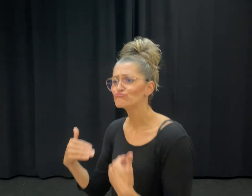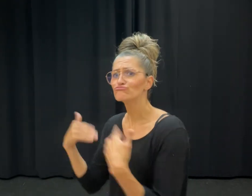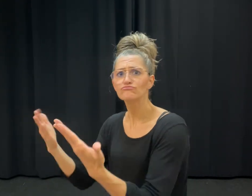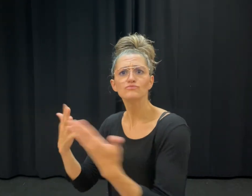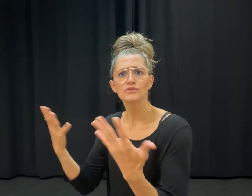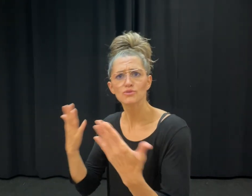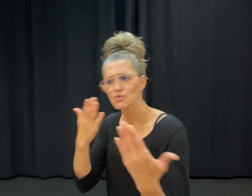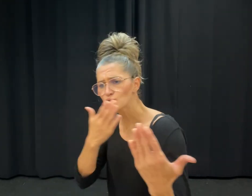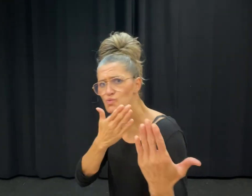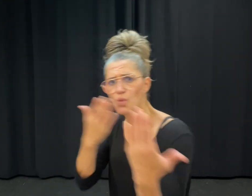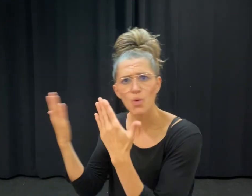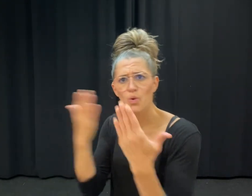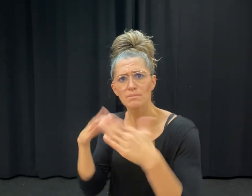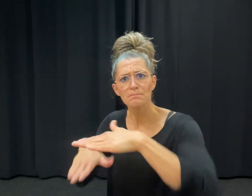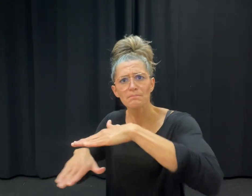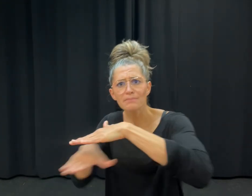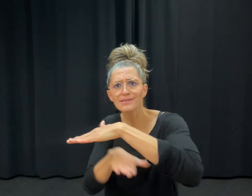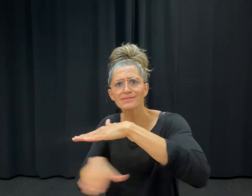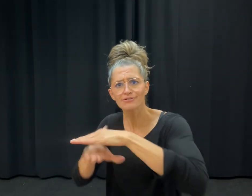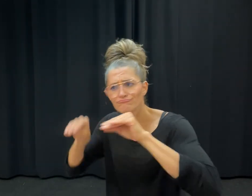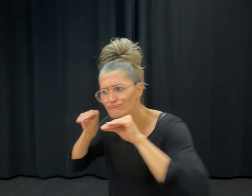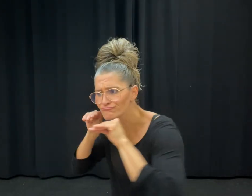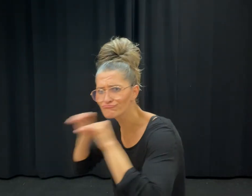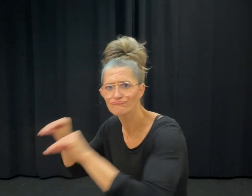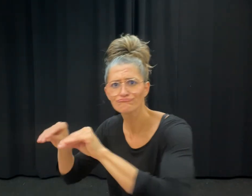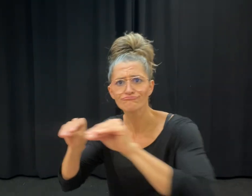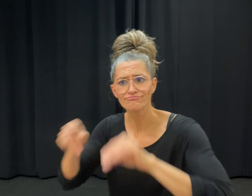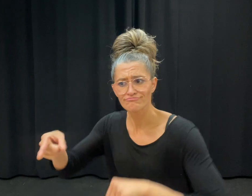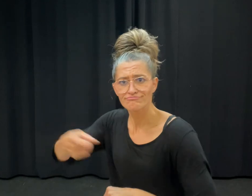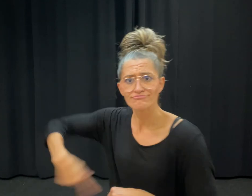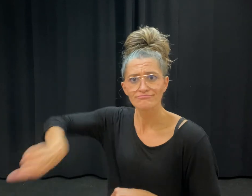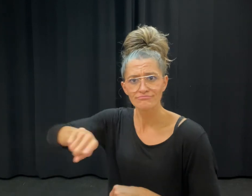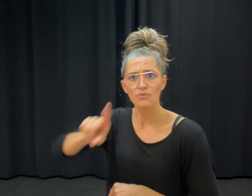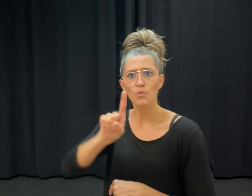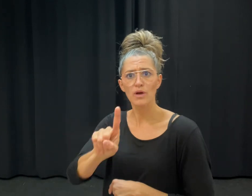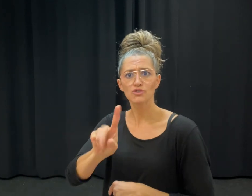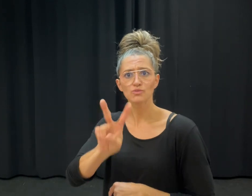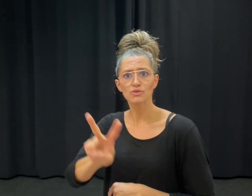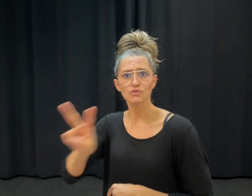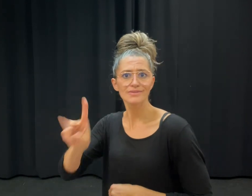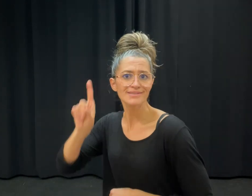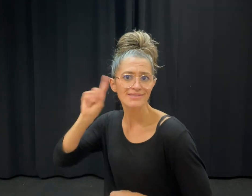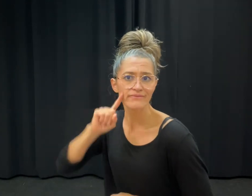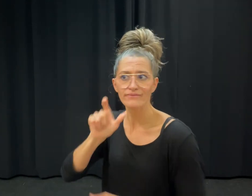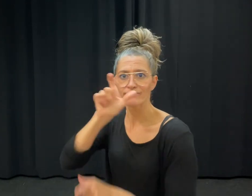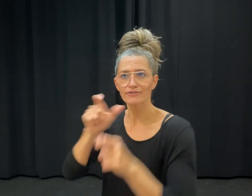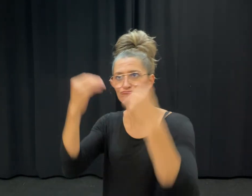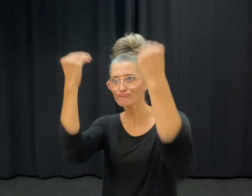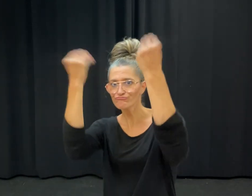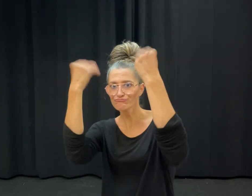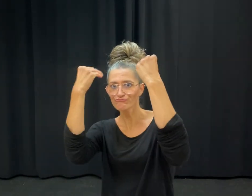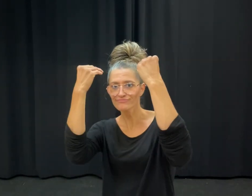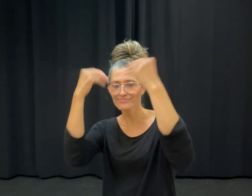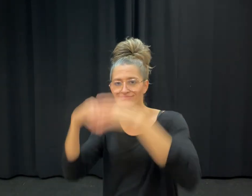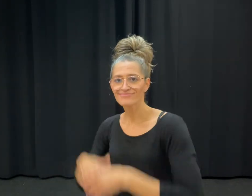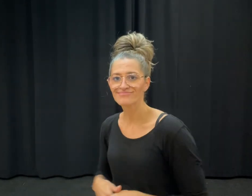and provides primary school education to 122 Deaf students.